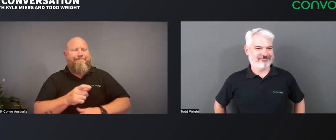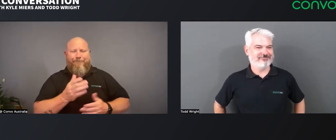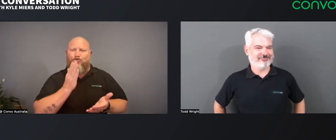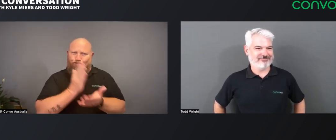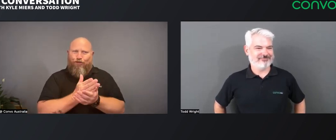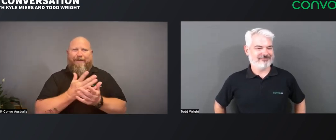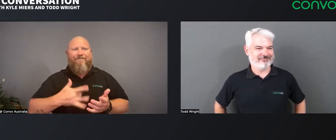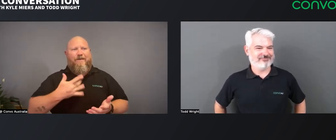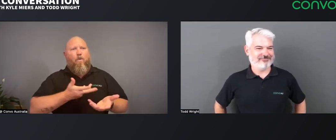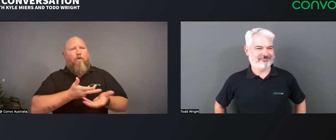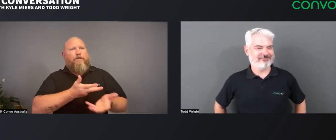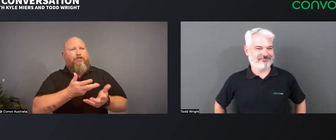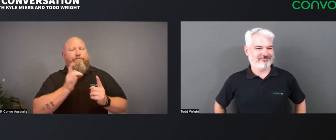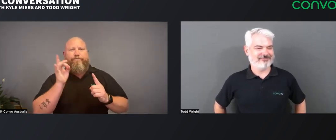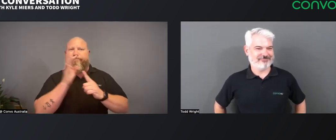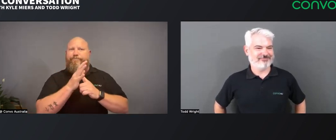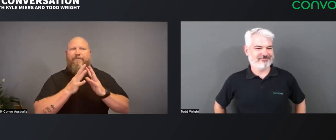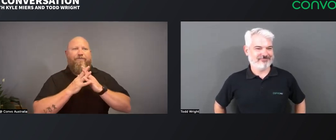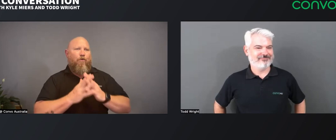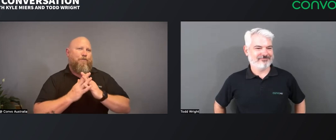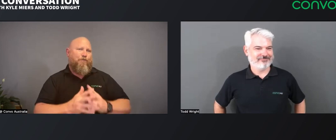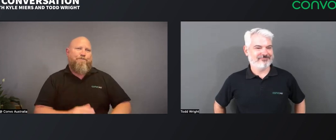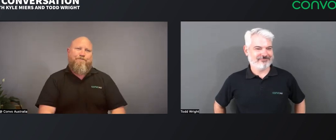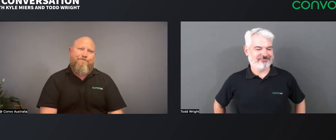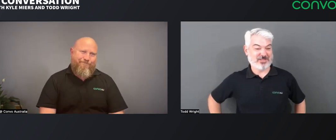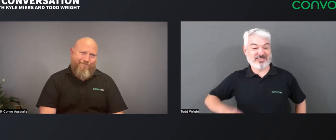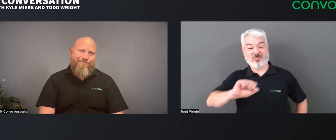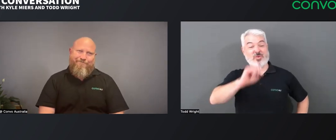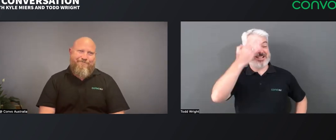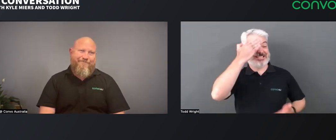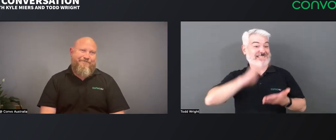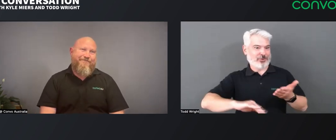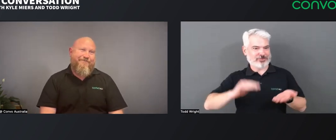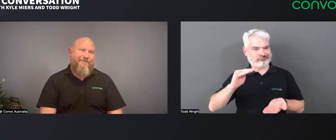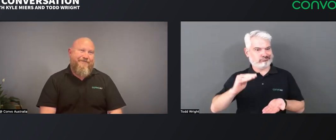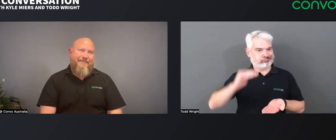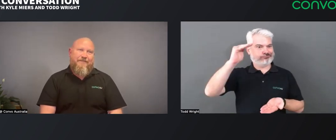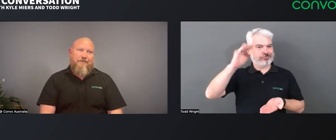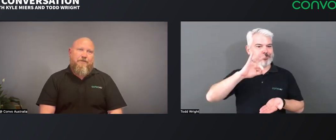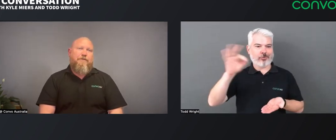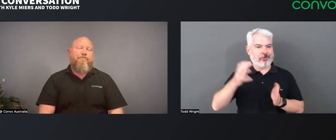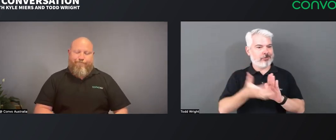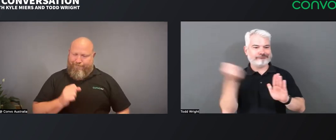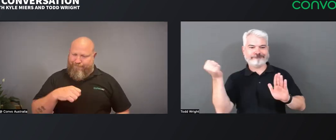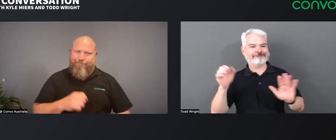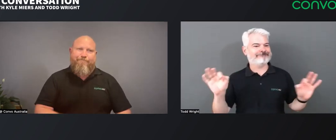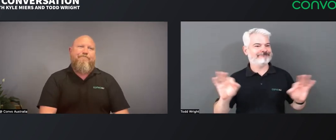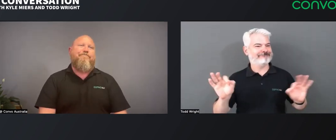I was part of that conversation. I felt I owned that conversation and that is so valuable. Yeah! So, that for you as an experience gain!